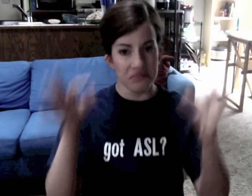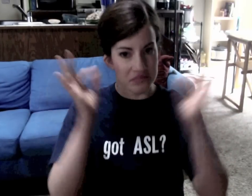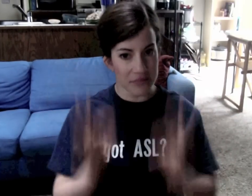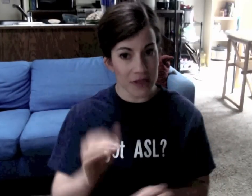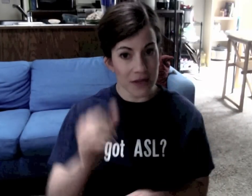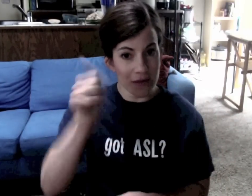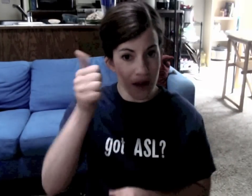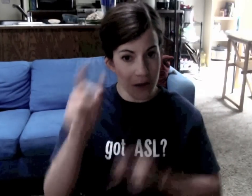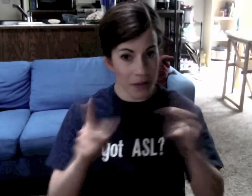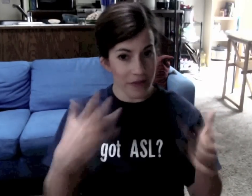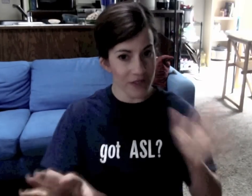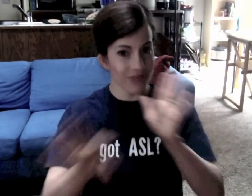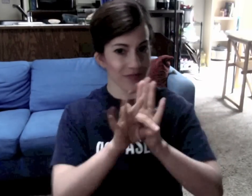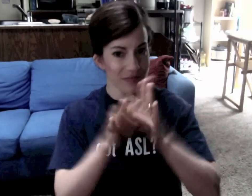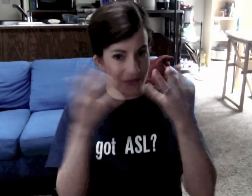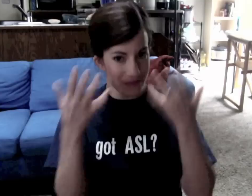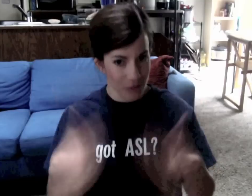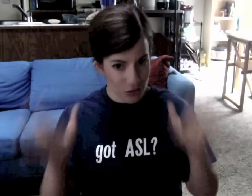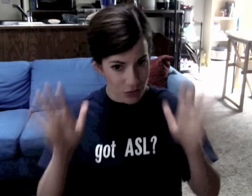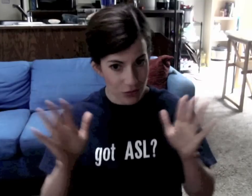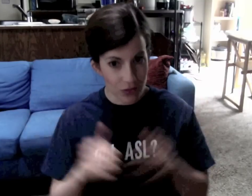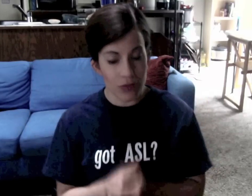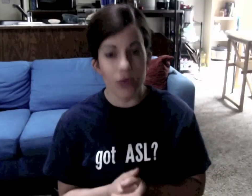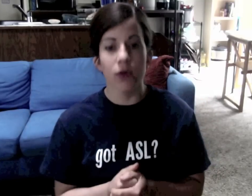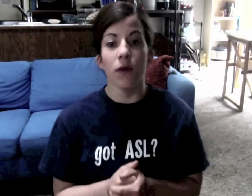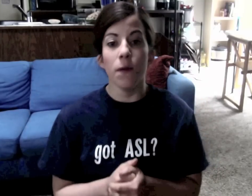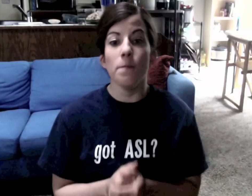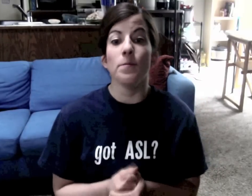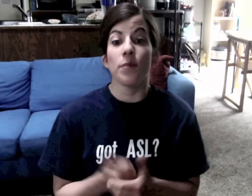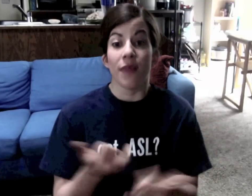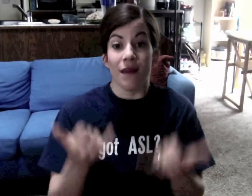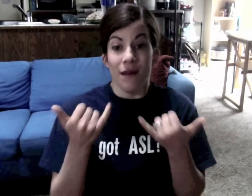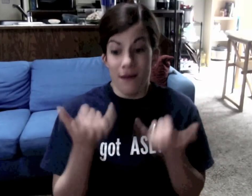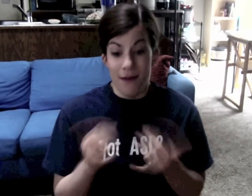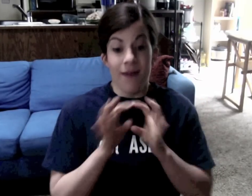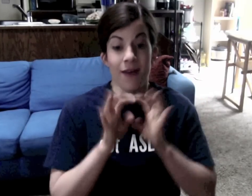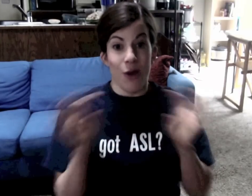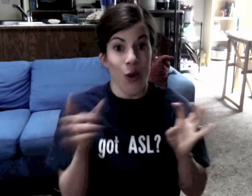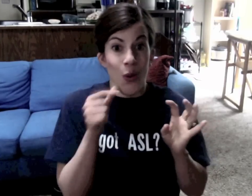It just ended. Now they already selected the 10 members. Now who are in the committee?